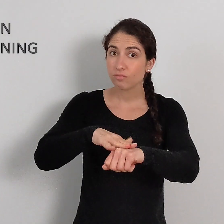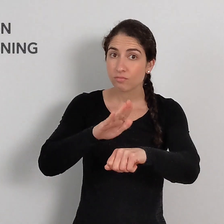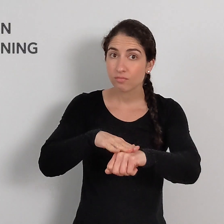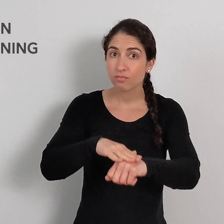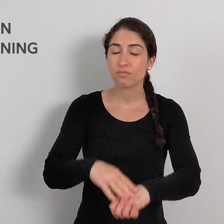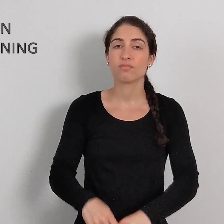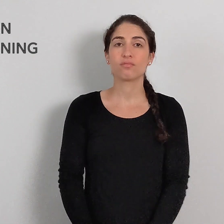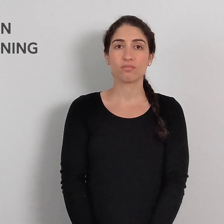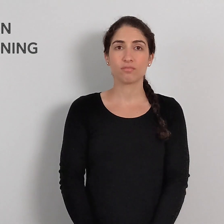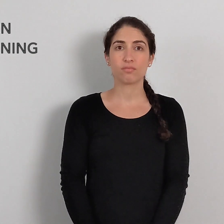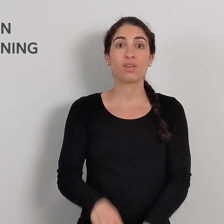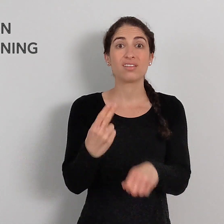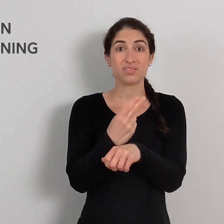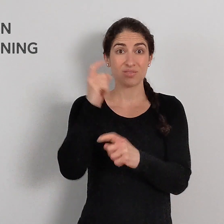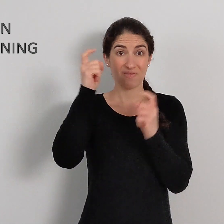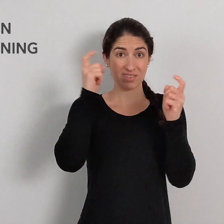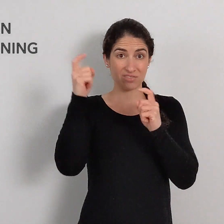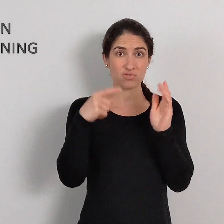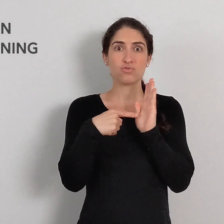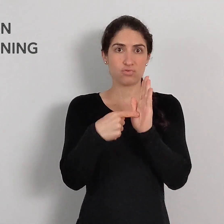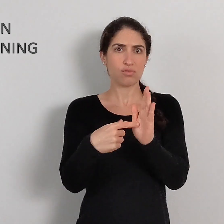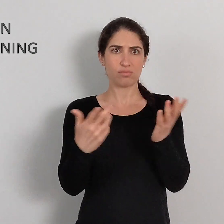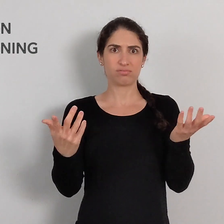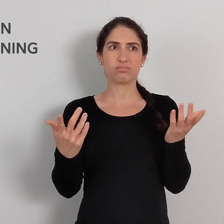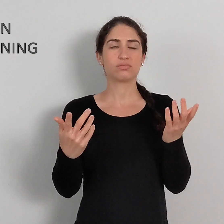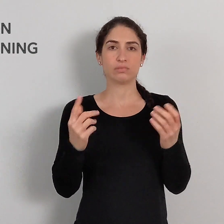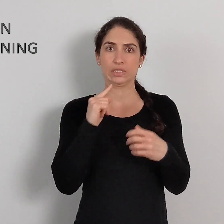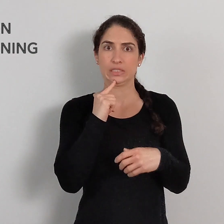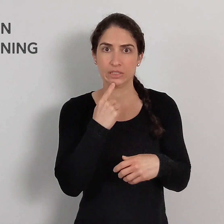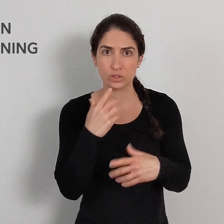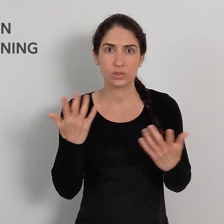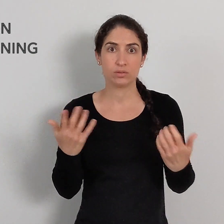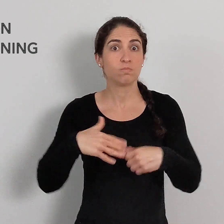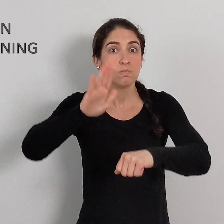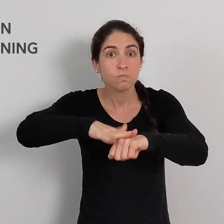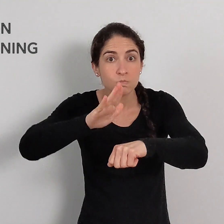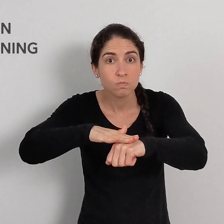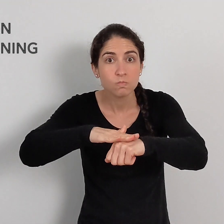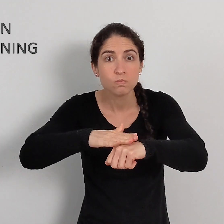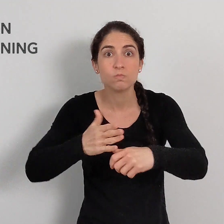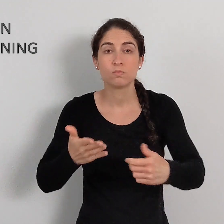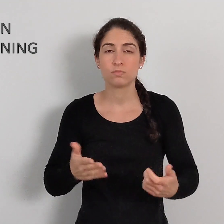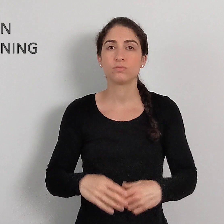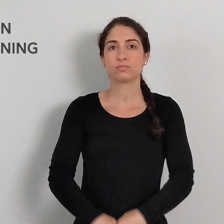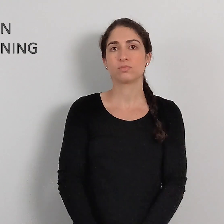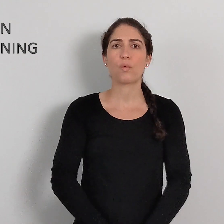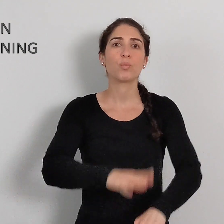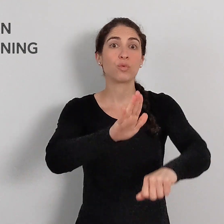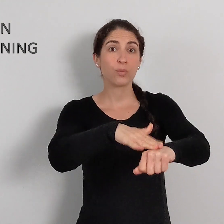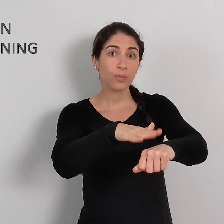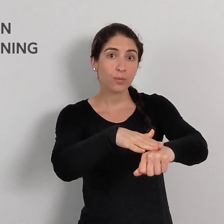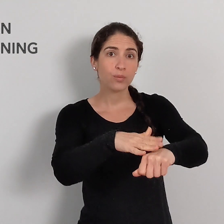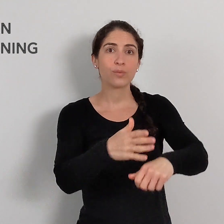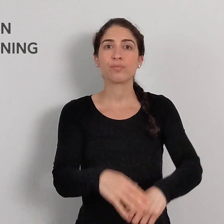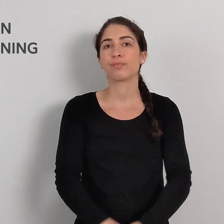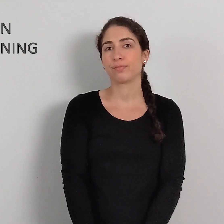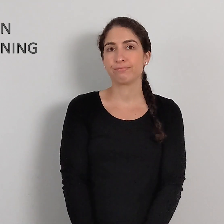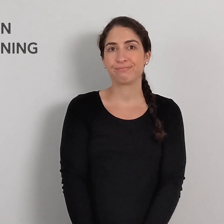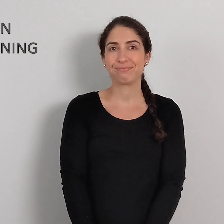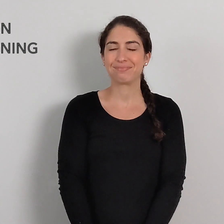WARNING. And use facial expression to show if it's serious! WARNING, or a more light warning.